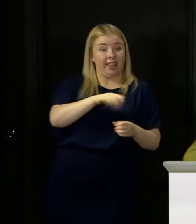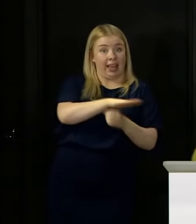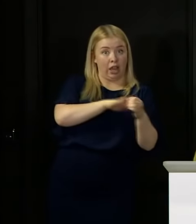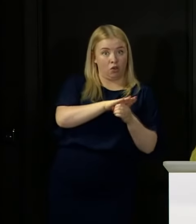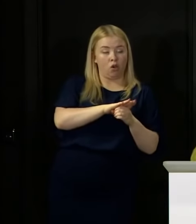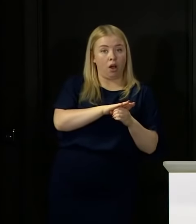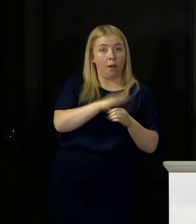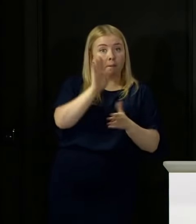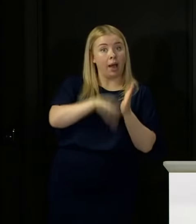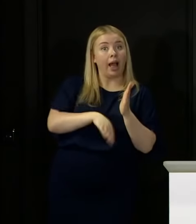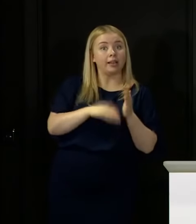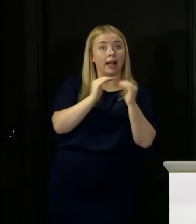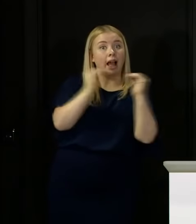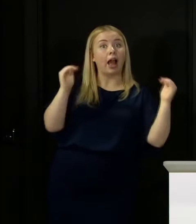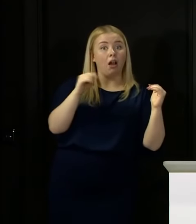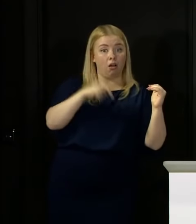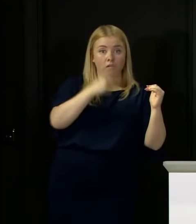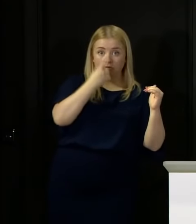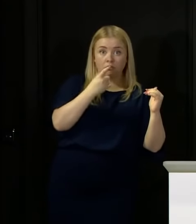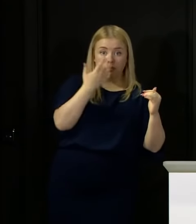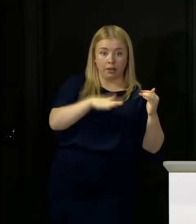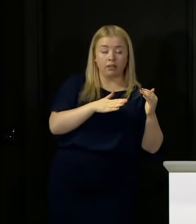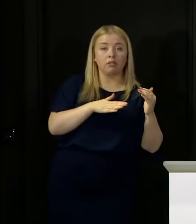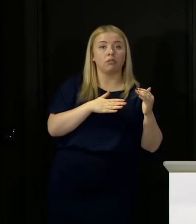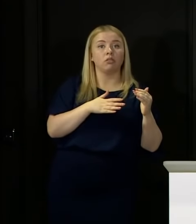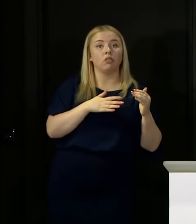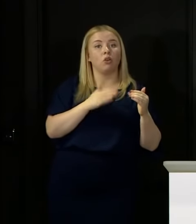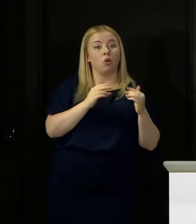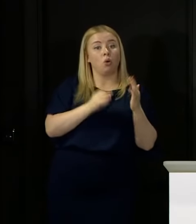on the around 65 per cent last year.